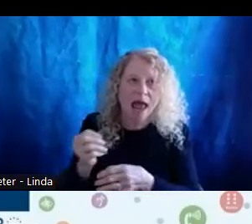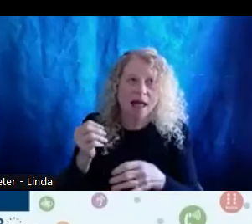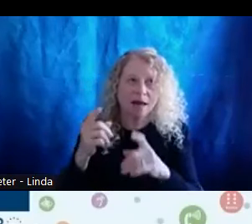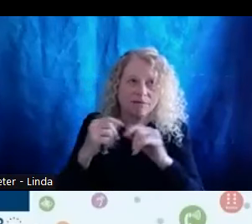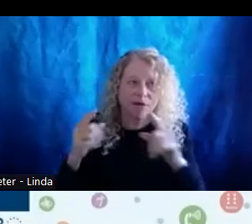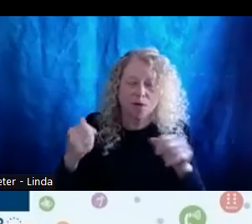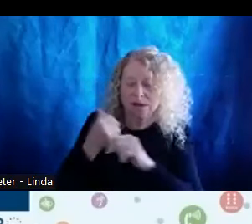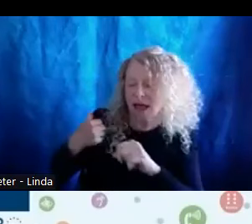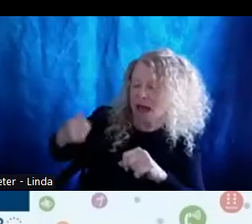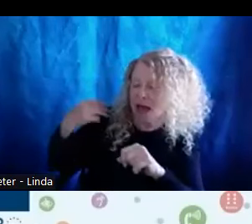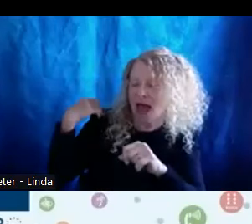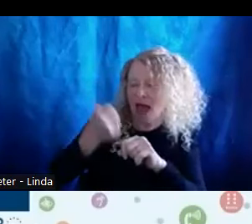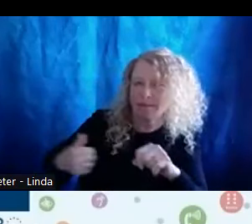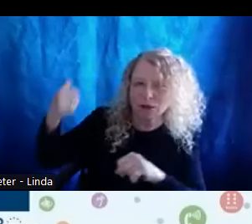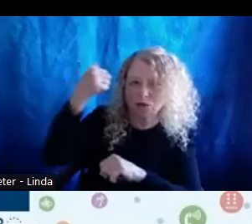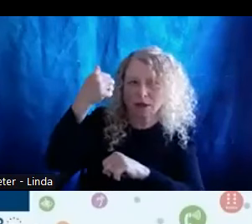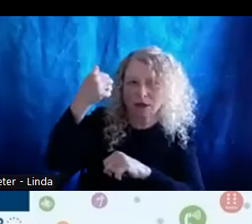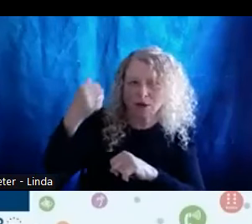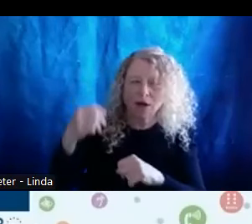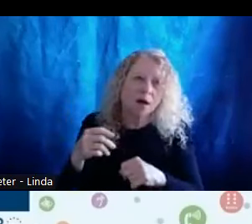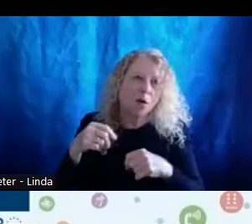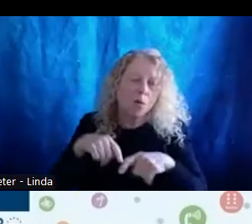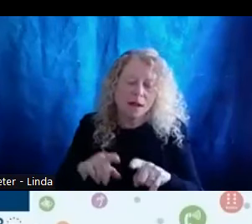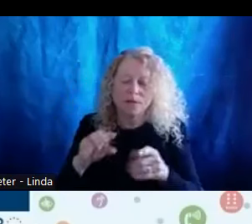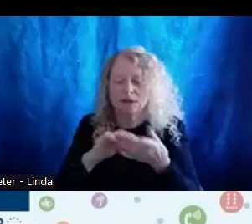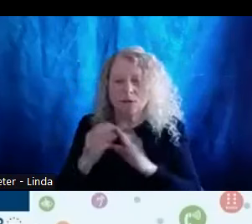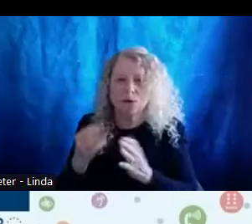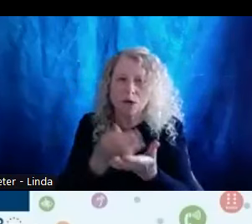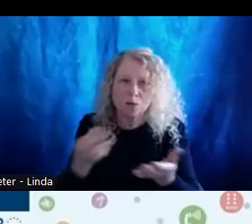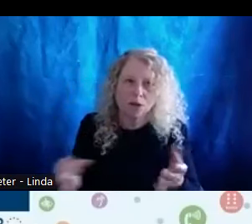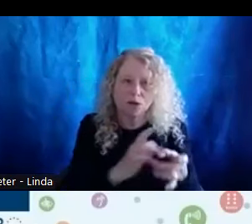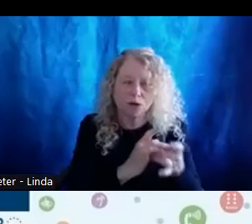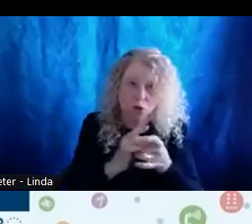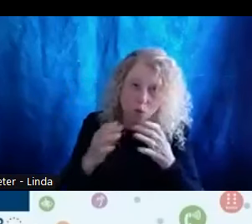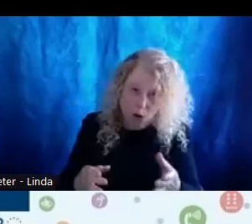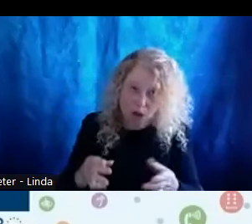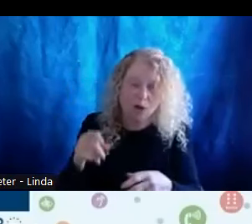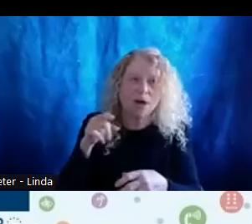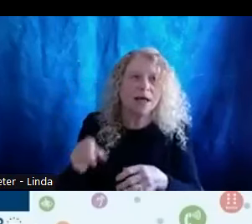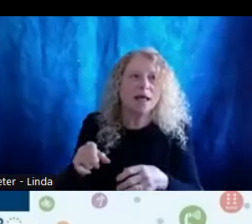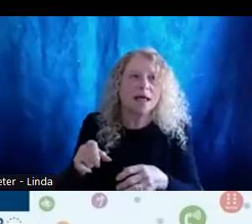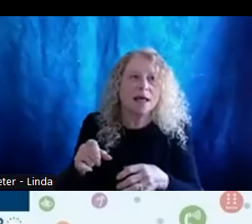his community resource Coordinator role, among other things, he completed for Lane County